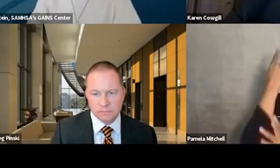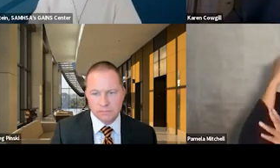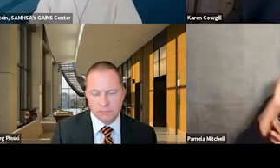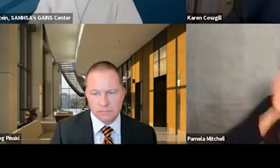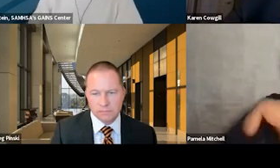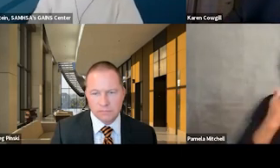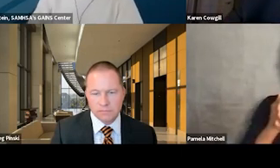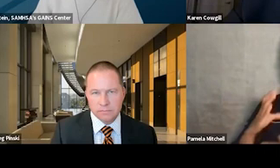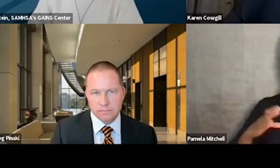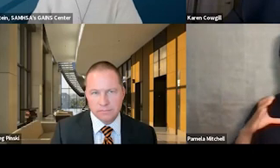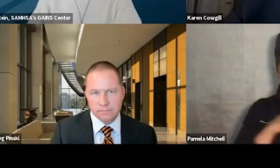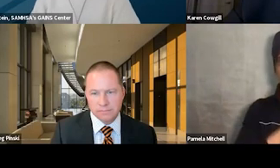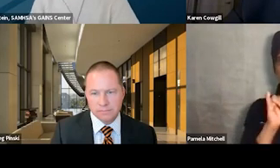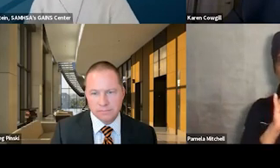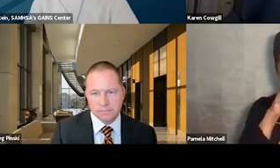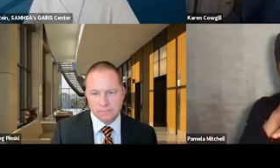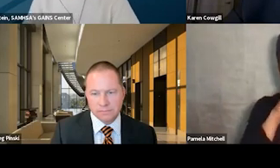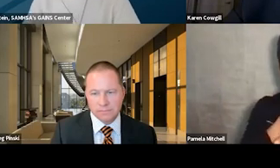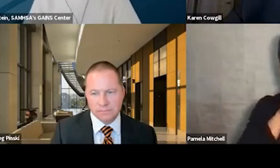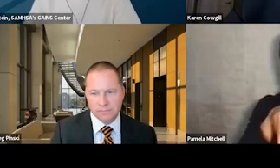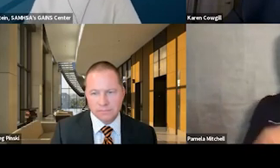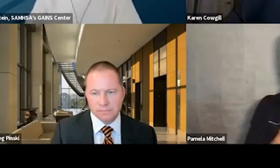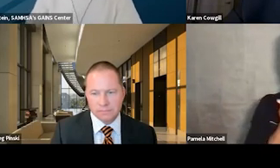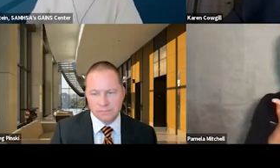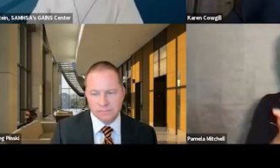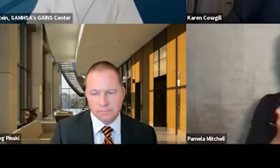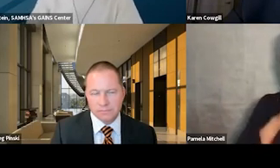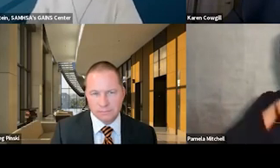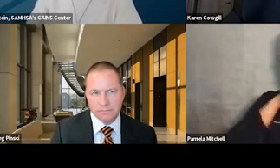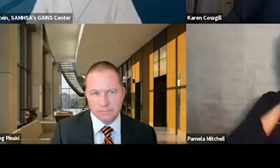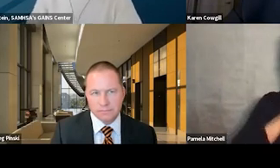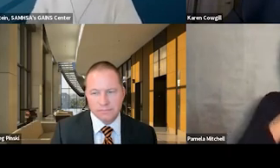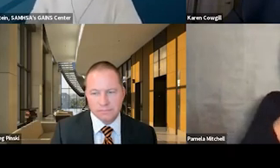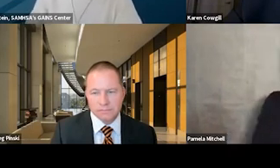Judge Pinski is a consultant to All Rise, the National Drug Court Institute,